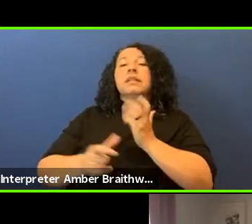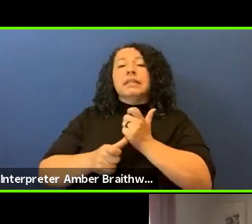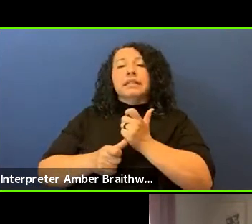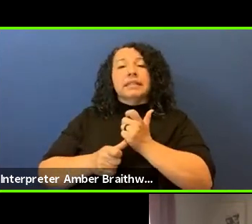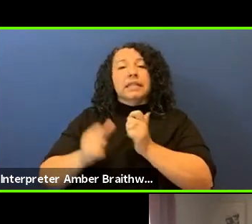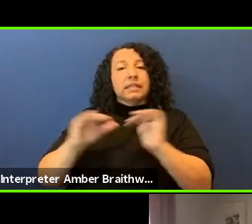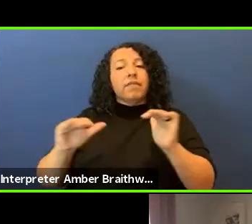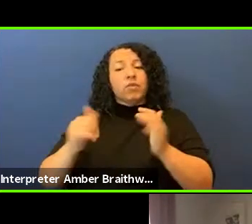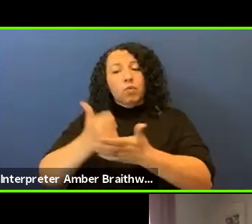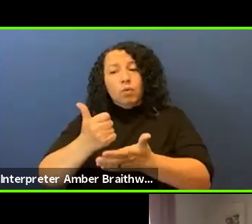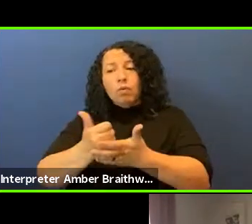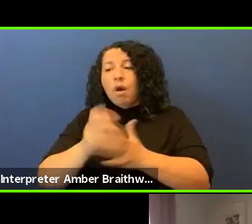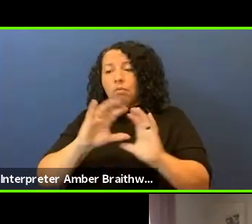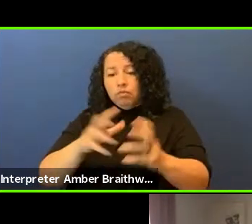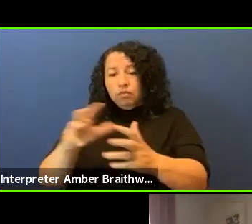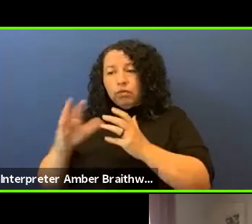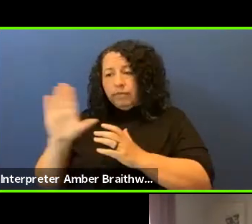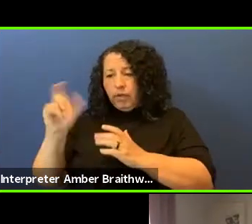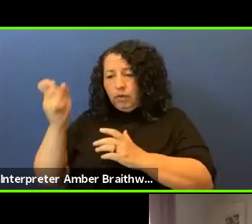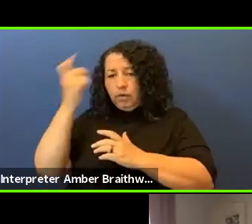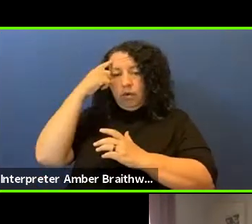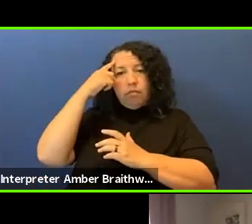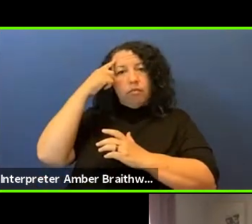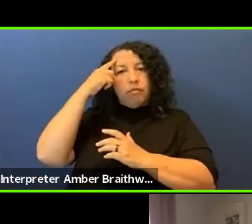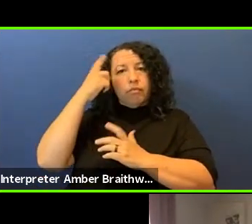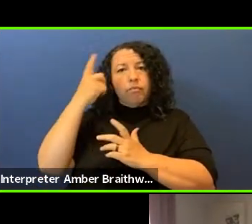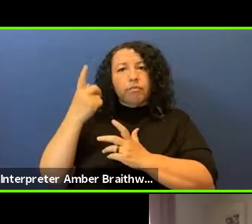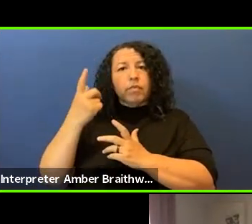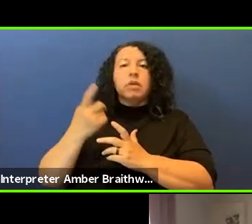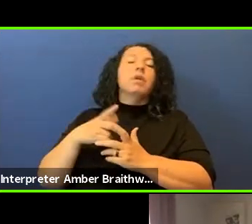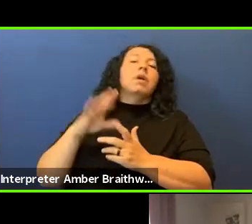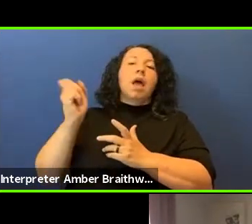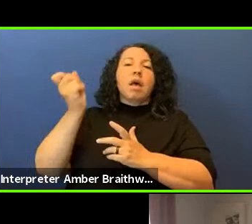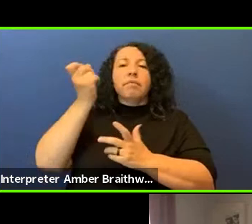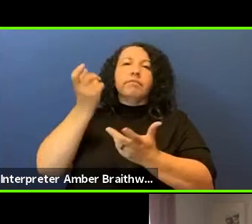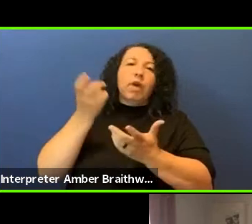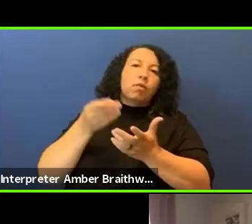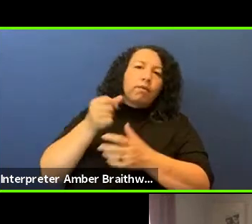programs in federal funding to address things like violence against women,